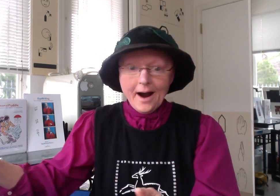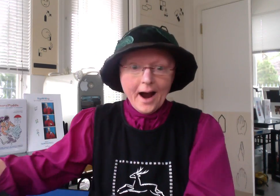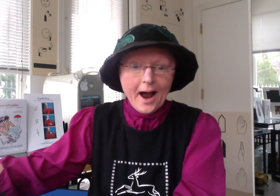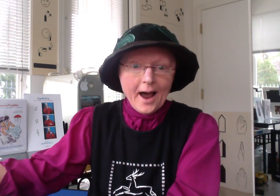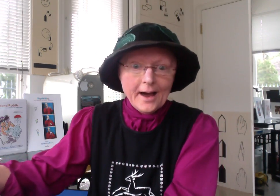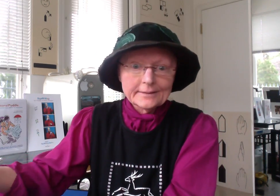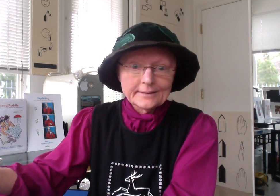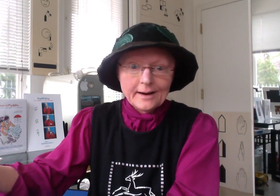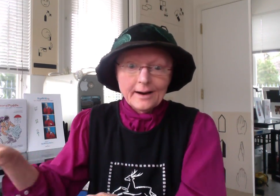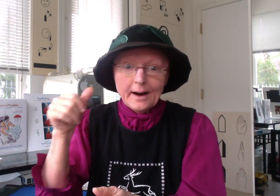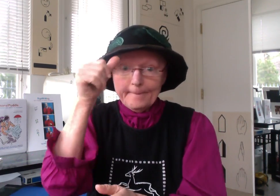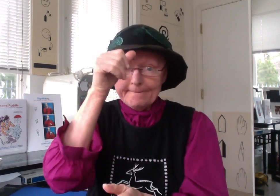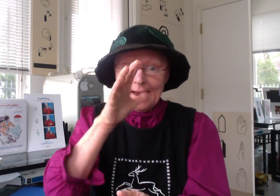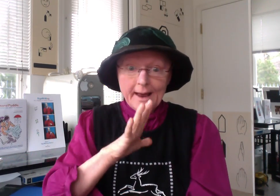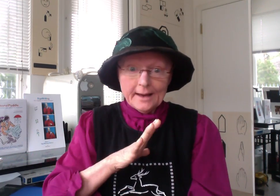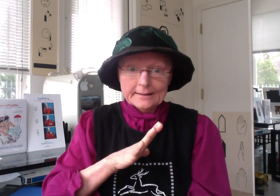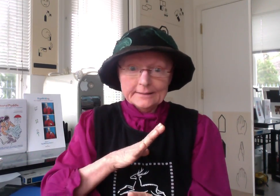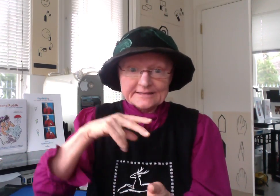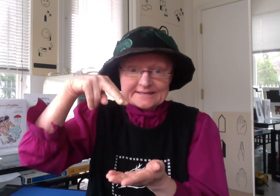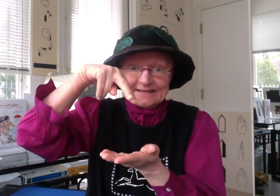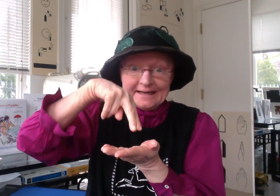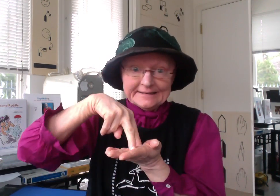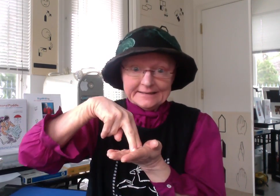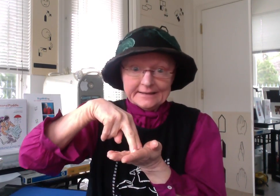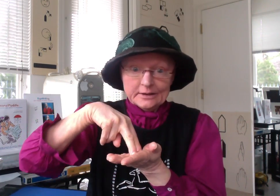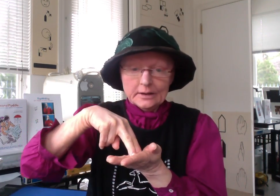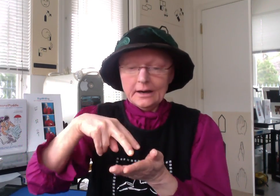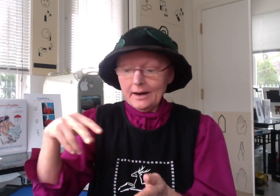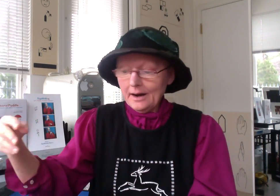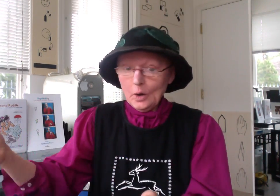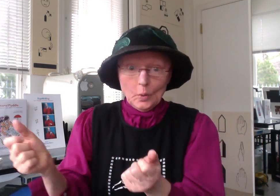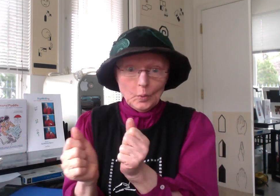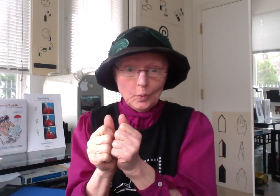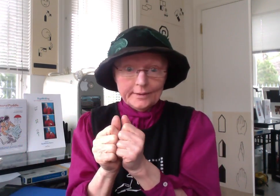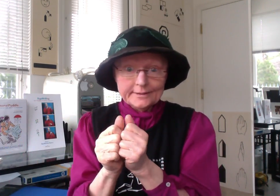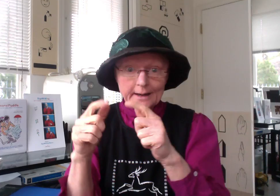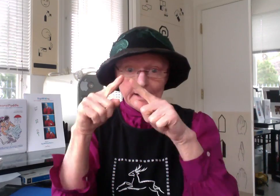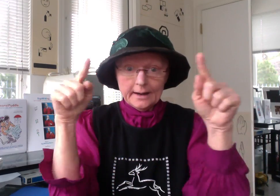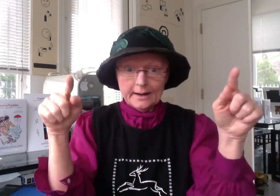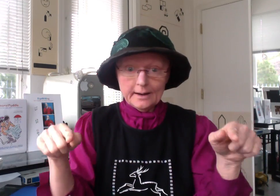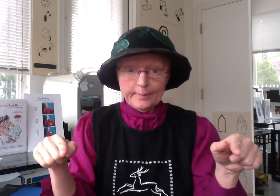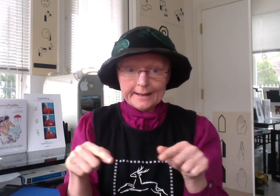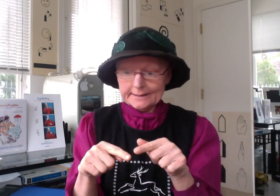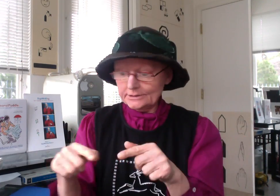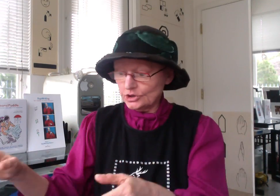And a man standing there with a package.